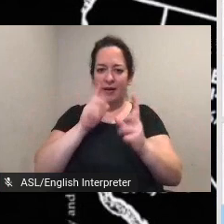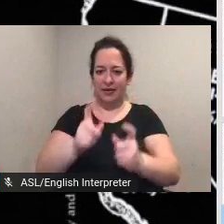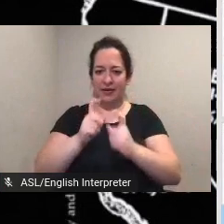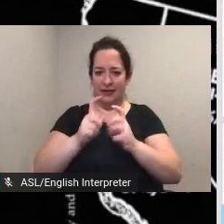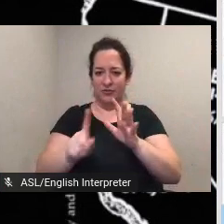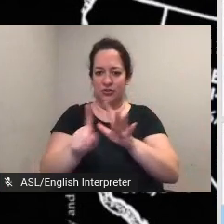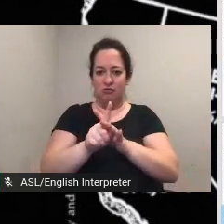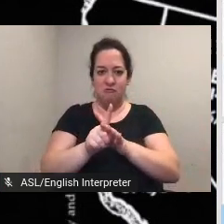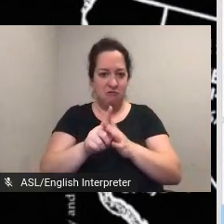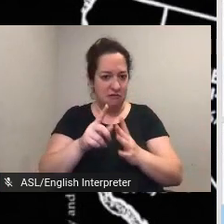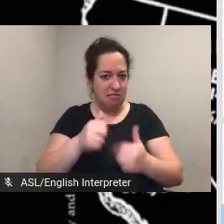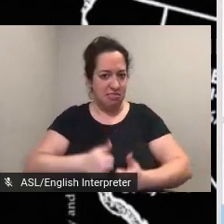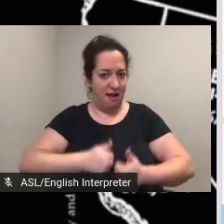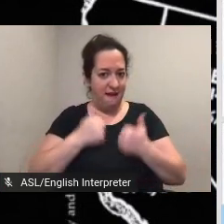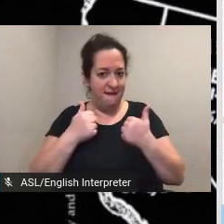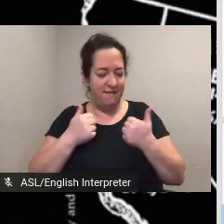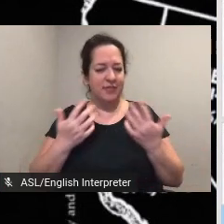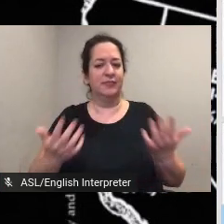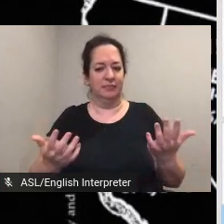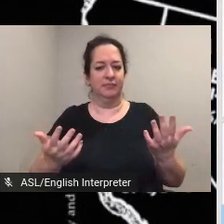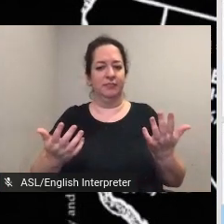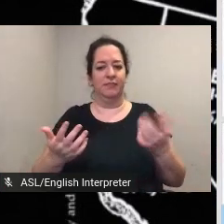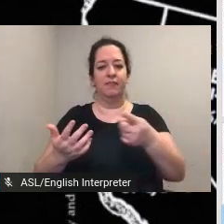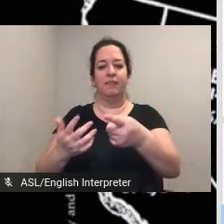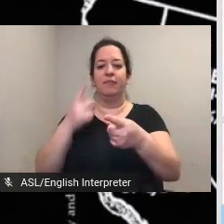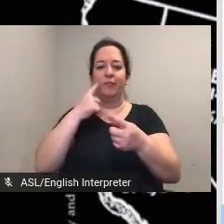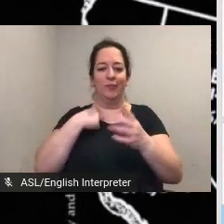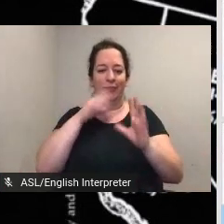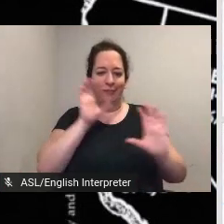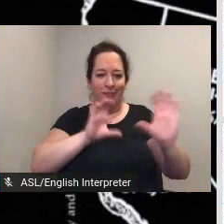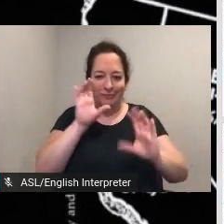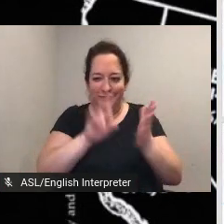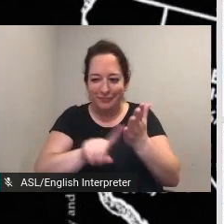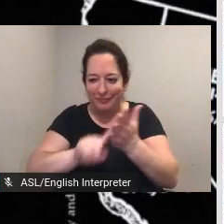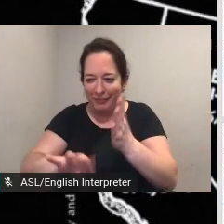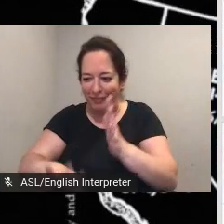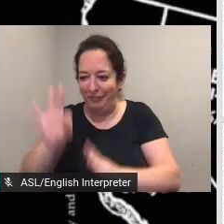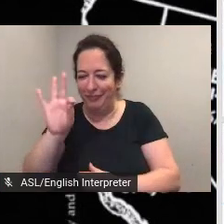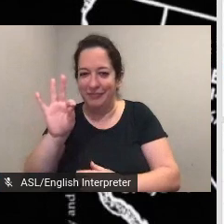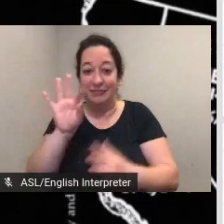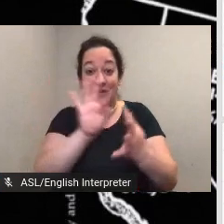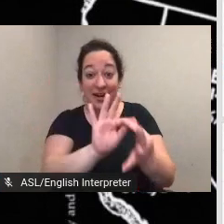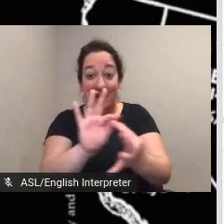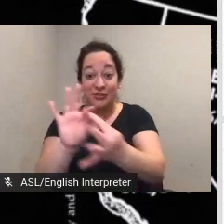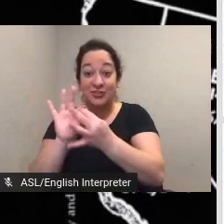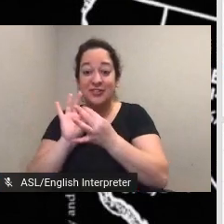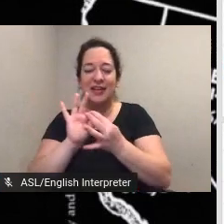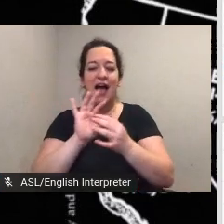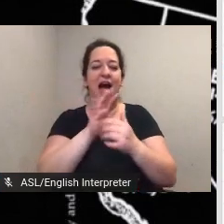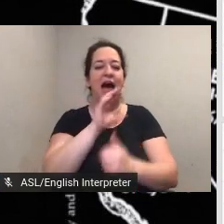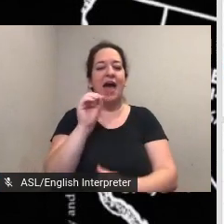we can not only explore howland's connections but we can also explore who howland's connections were corresponding with